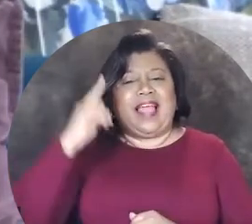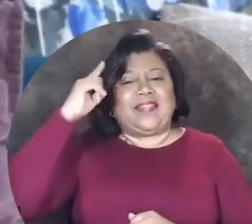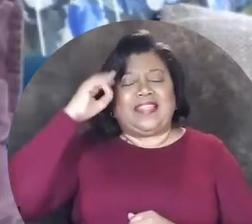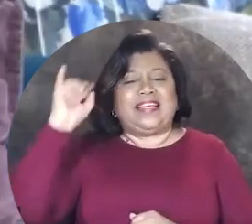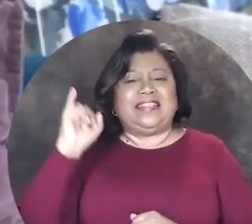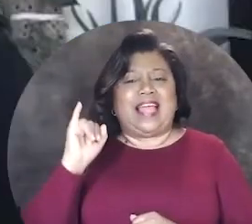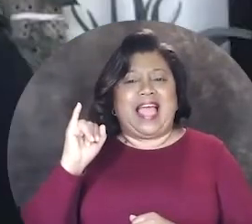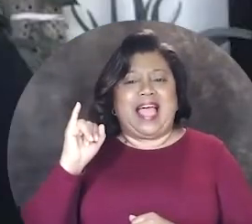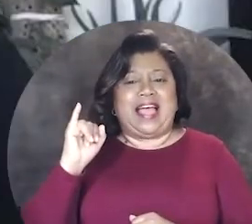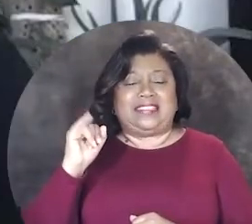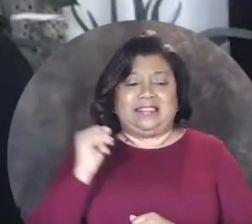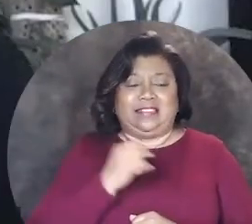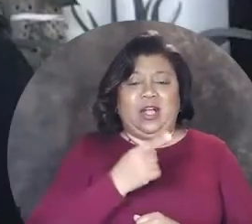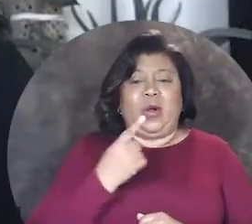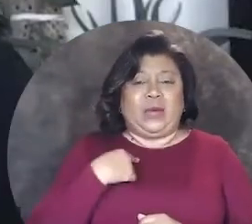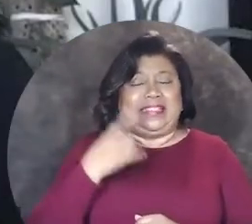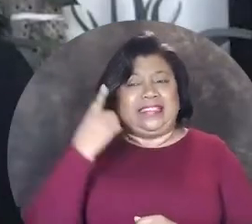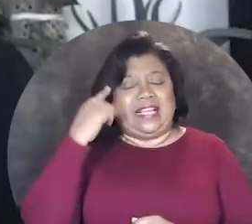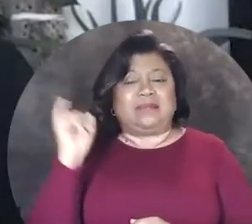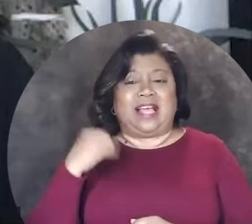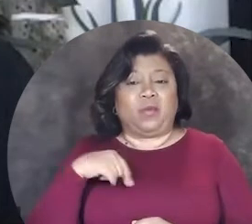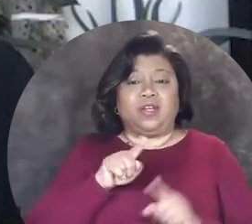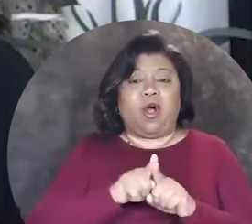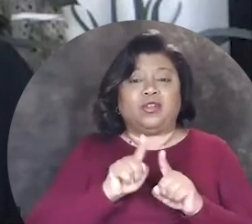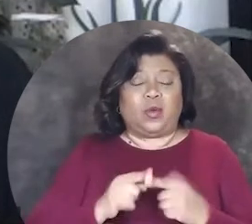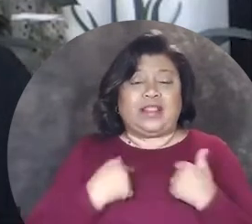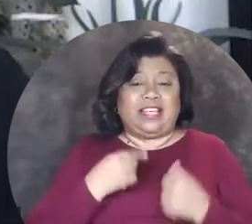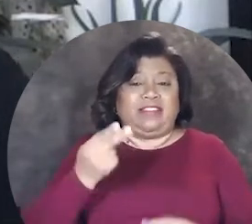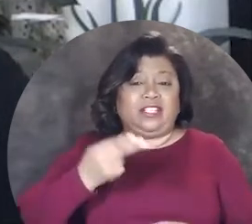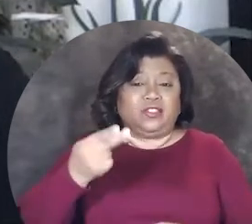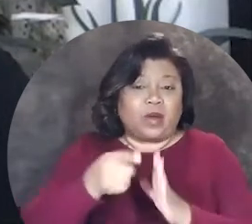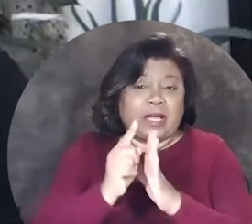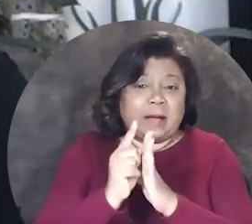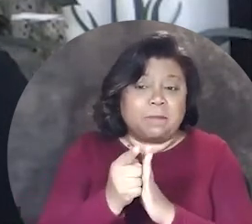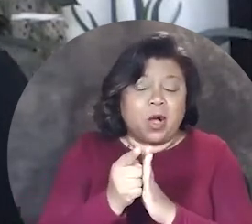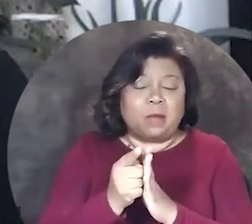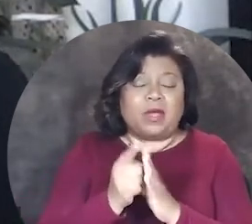thinking as Pooja and Andy were talking it seems like we also live in a historic moment where